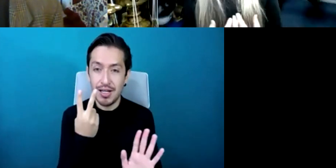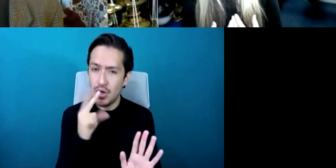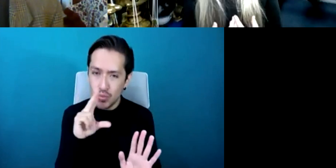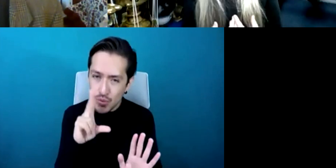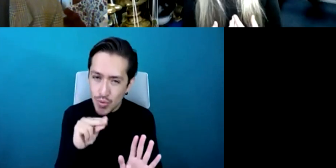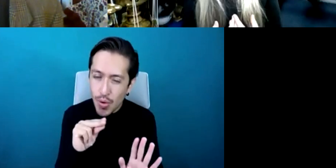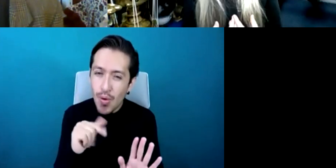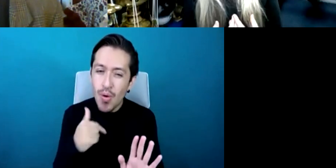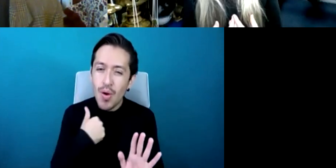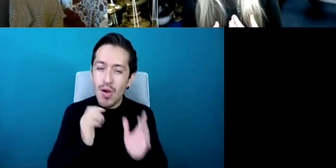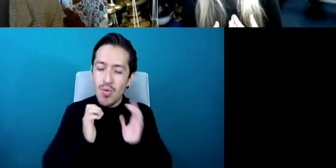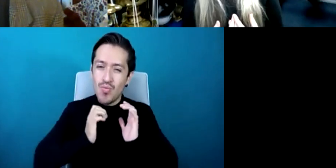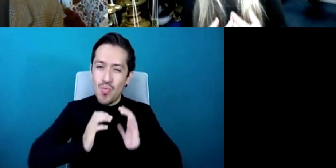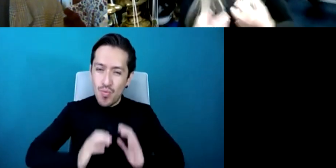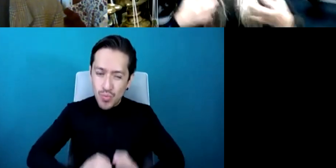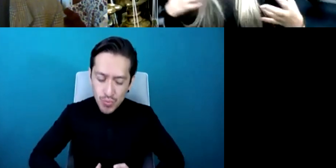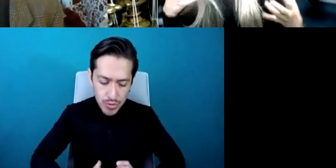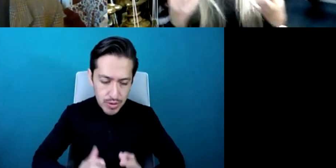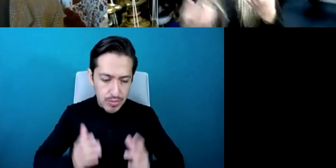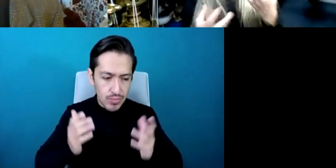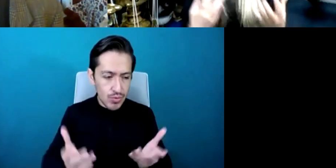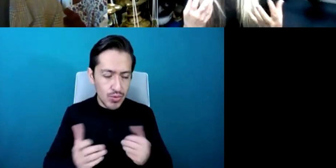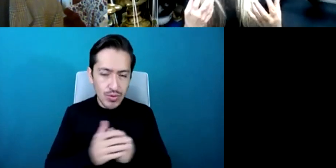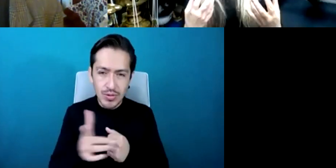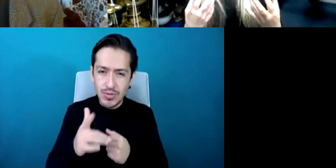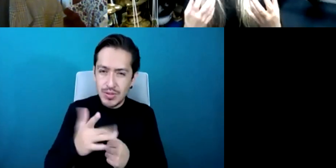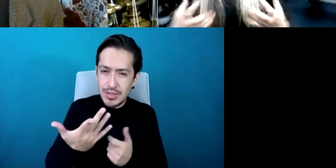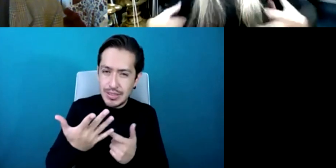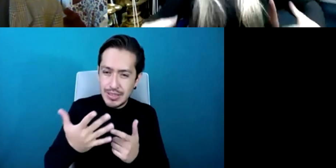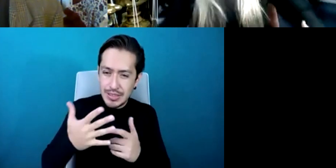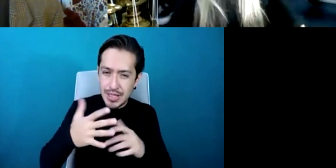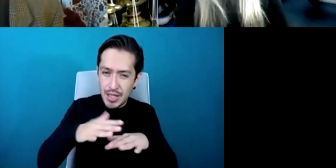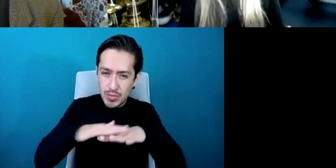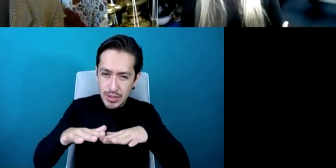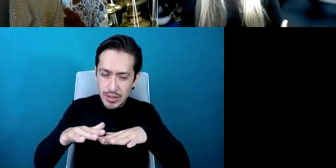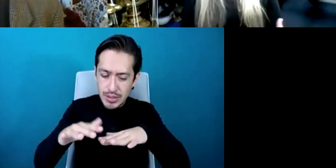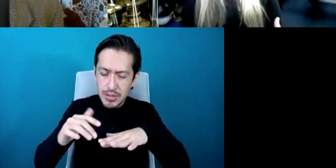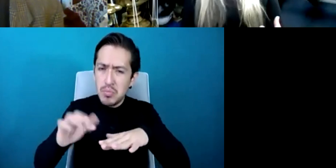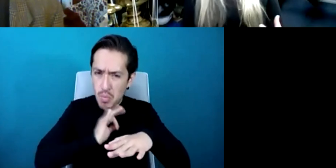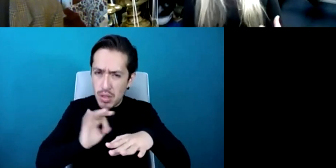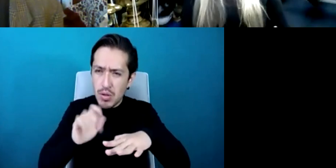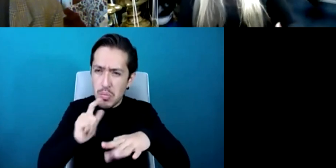down on that surface so it's a very different kind of feel and that's what he was asking me to do was